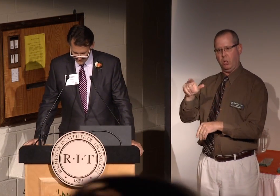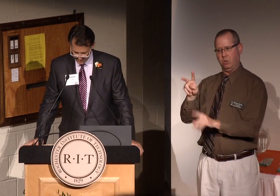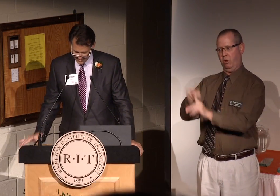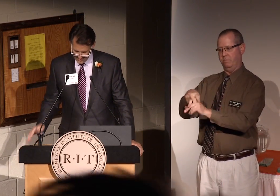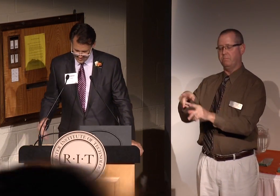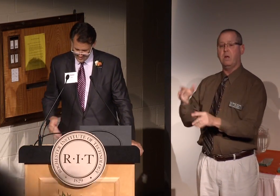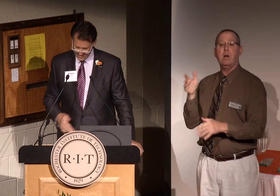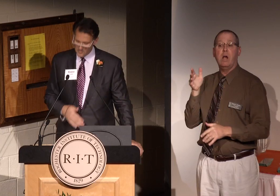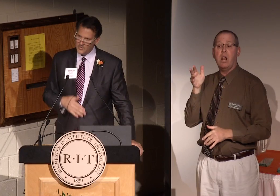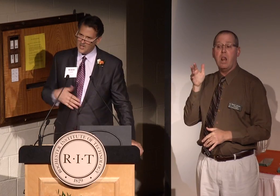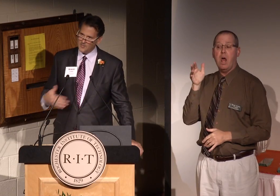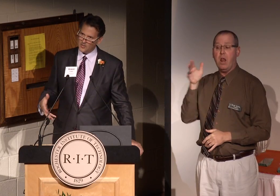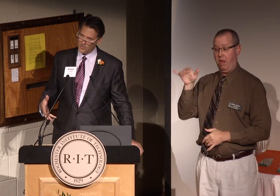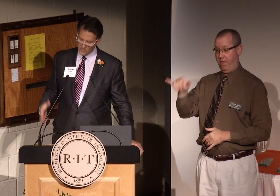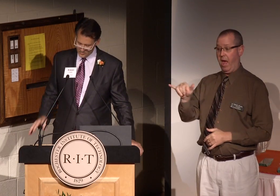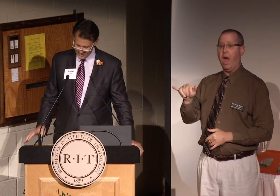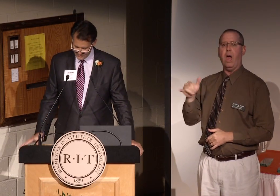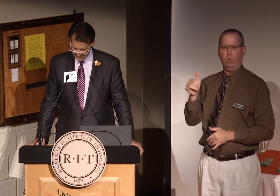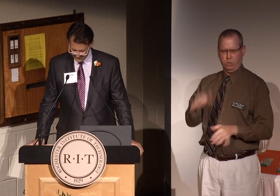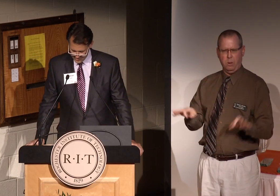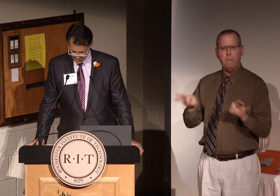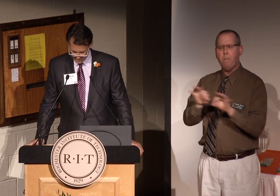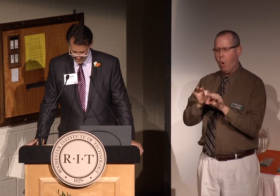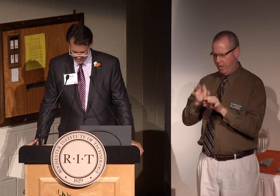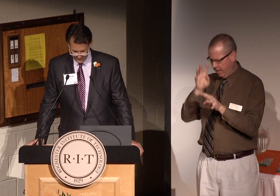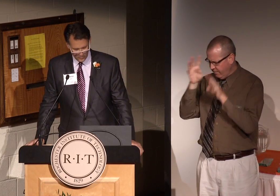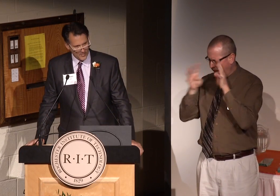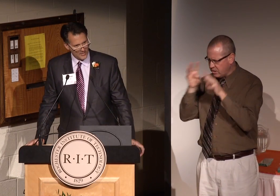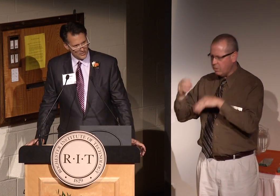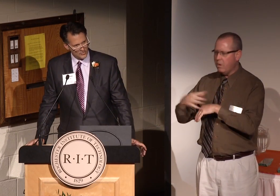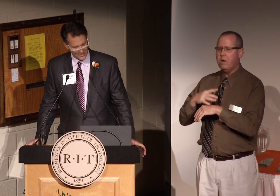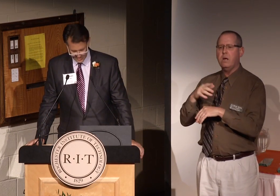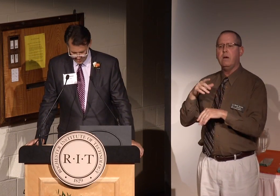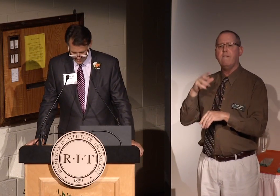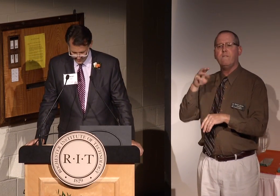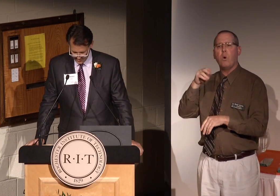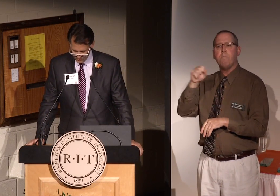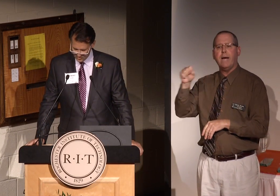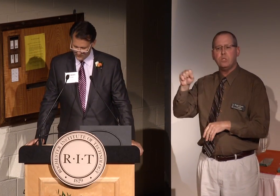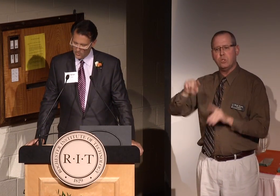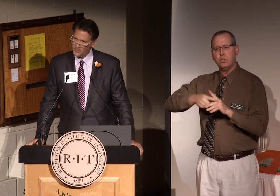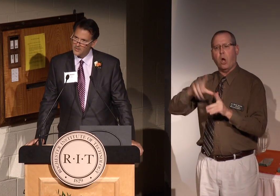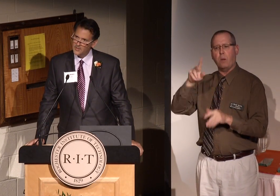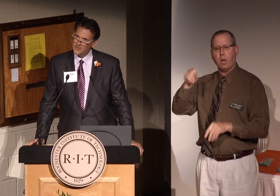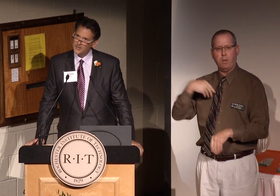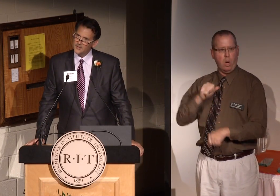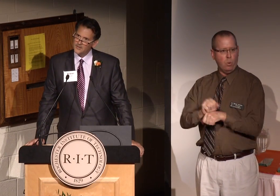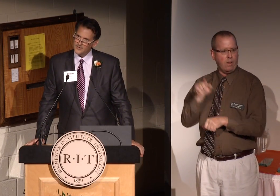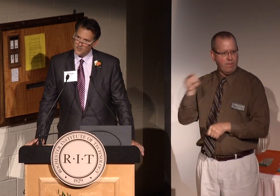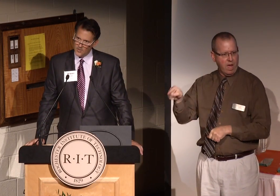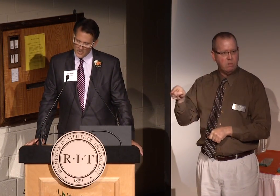And ultimately that became a critical piece of innovation for a Massachusetts startup that I worked for that then went